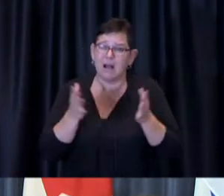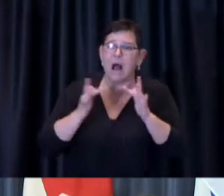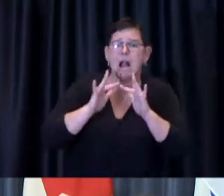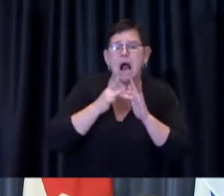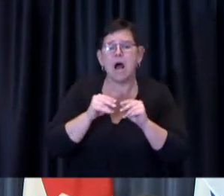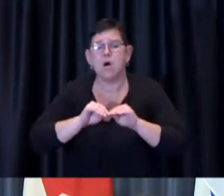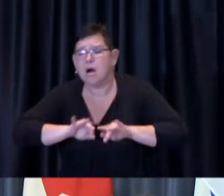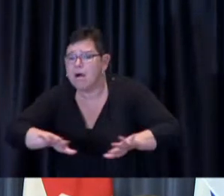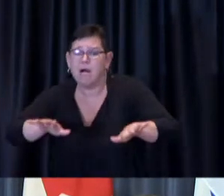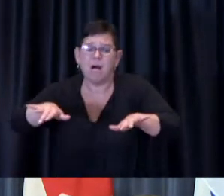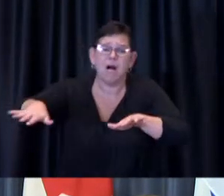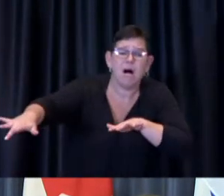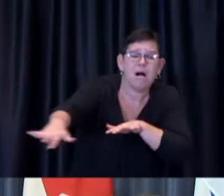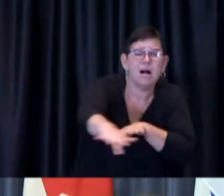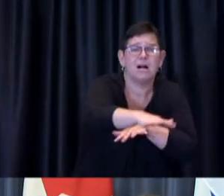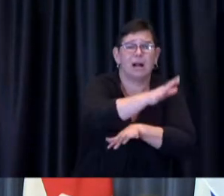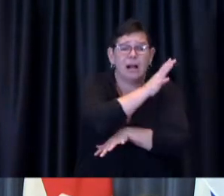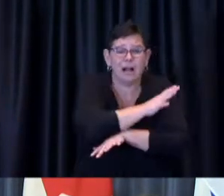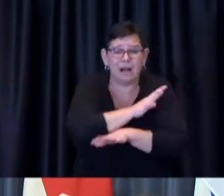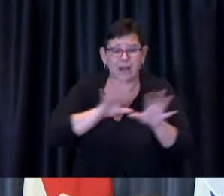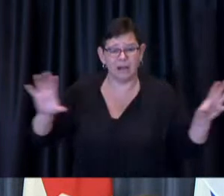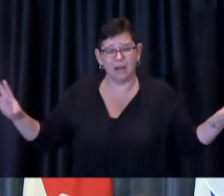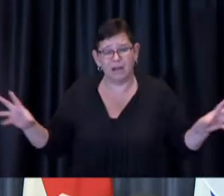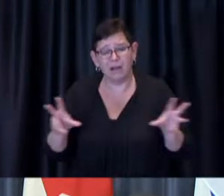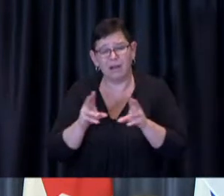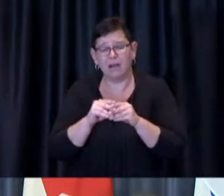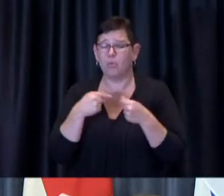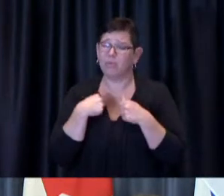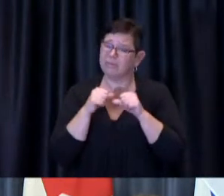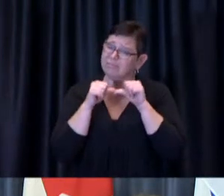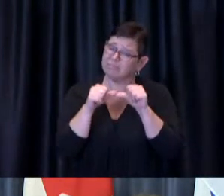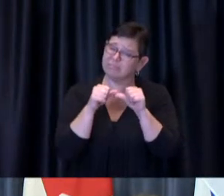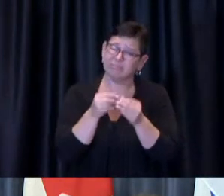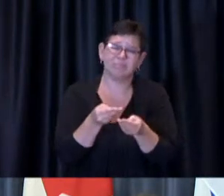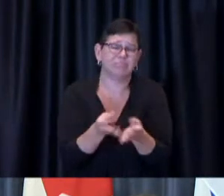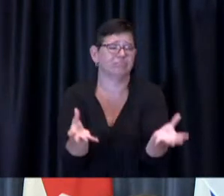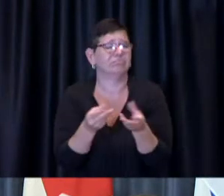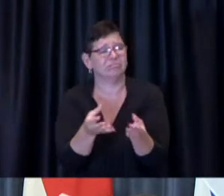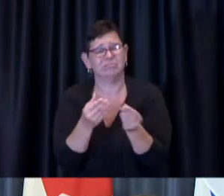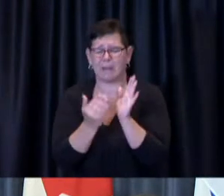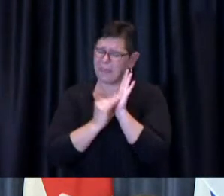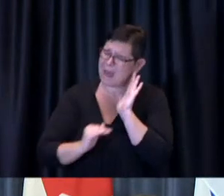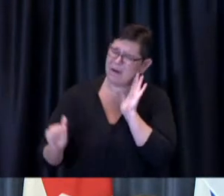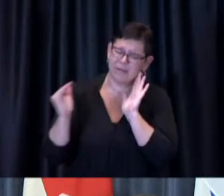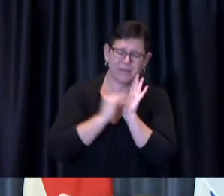we continue to administer thousands of doses of COVID-19 vaccine across our city.